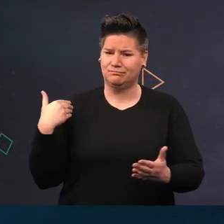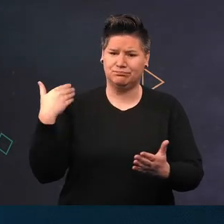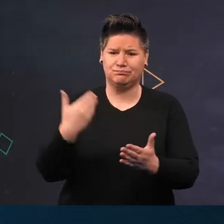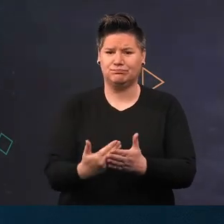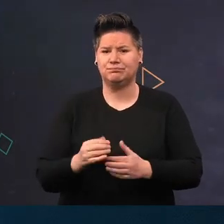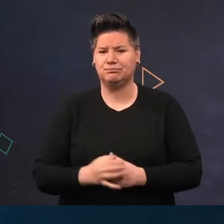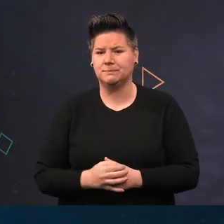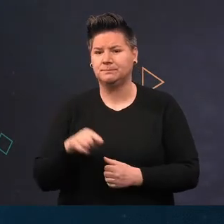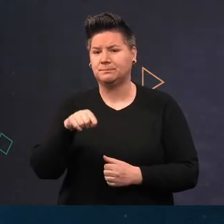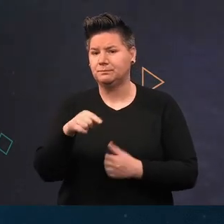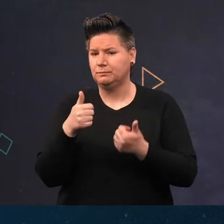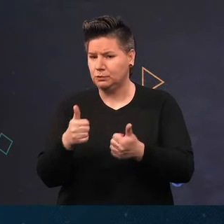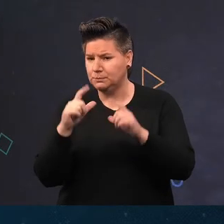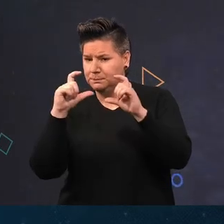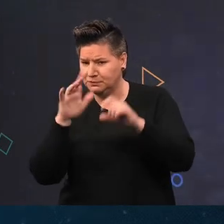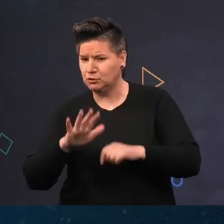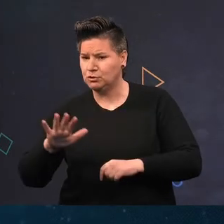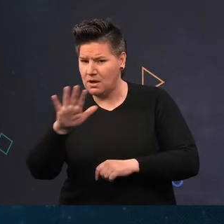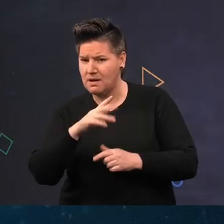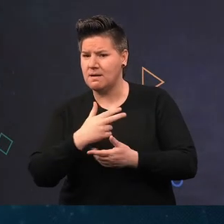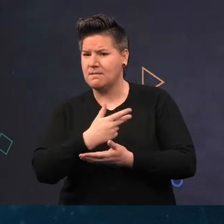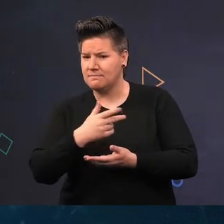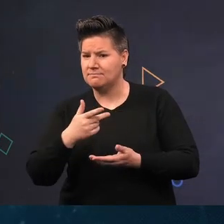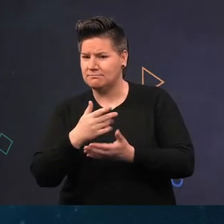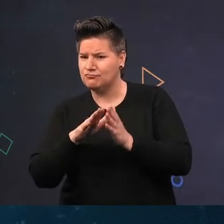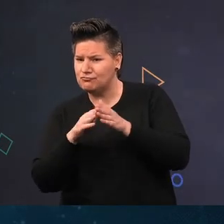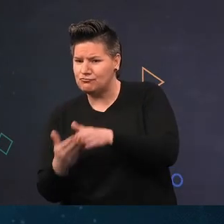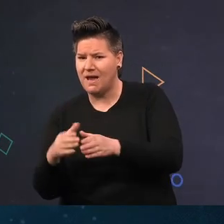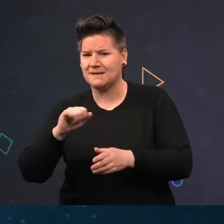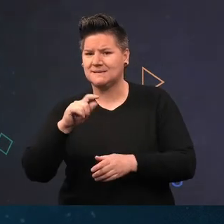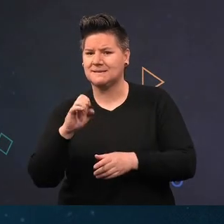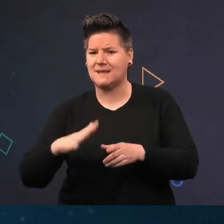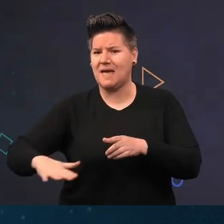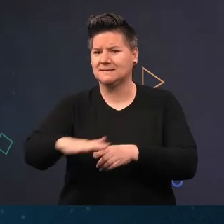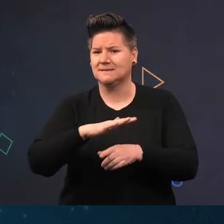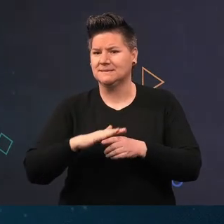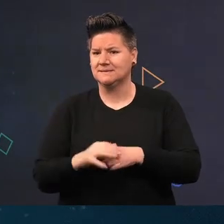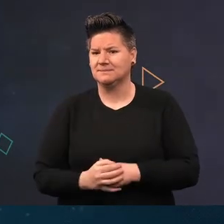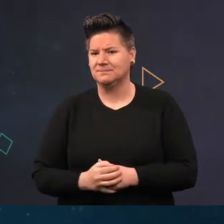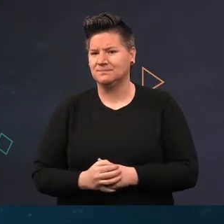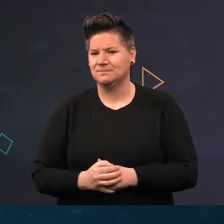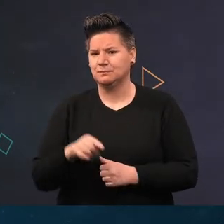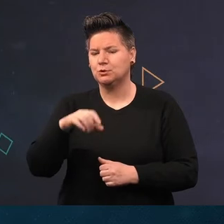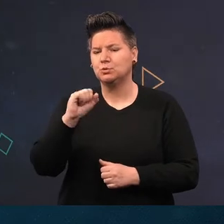get a good image of what the actual wreck site looks like, however the side-scan sonar allows